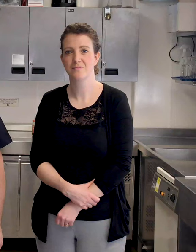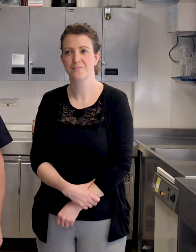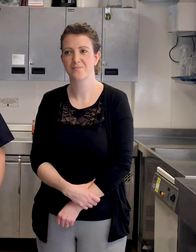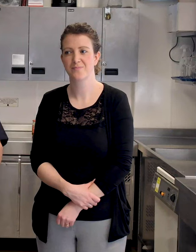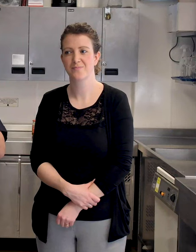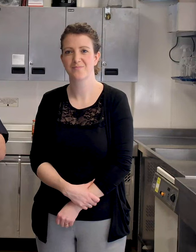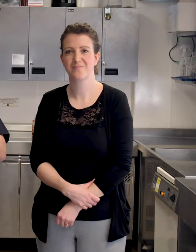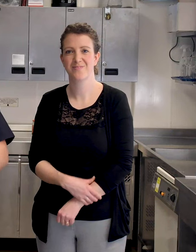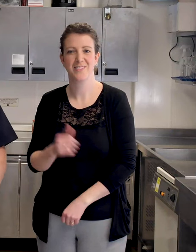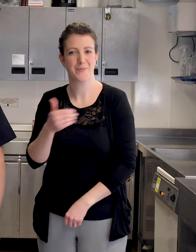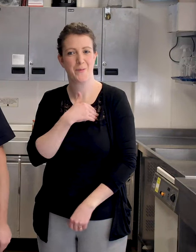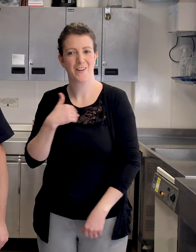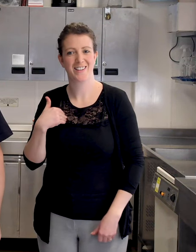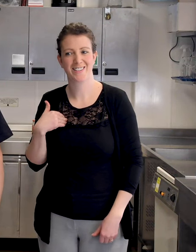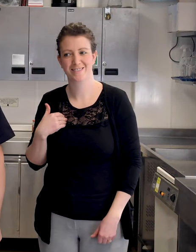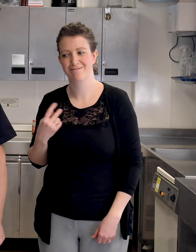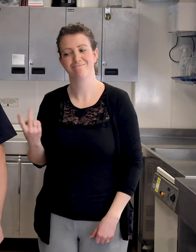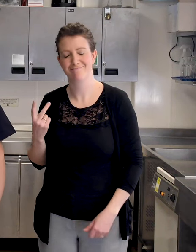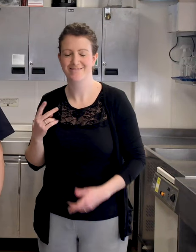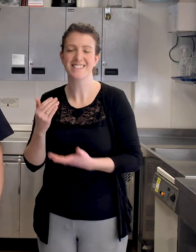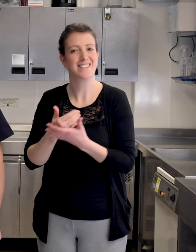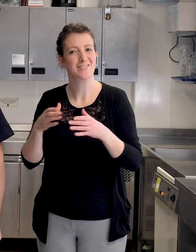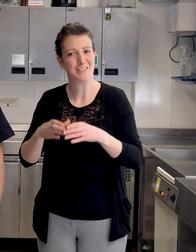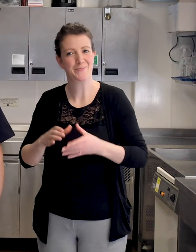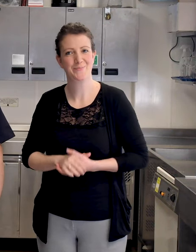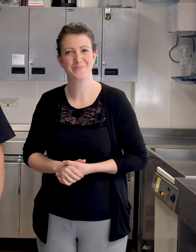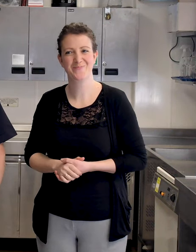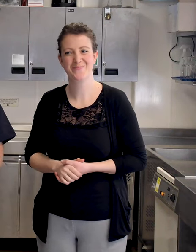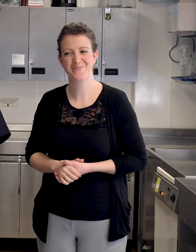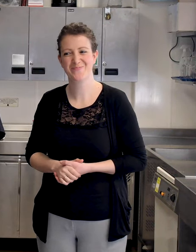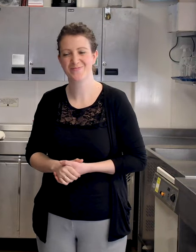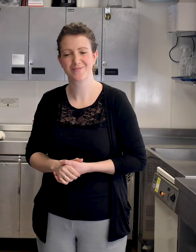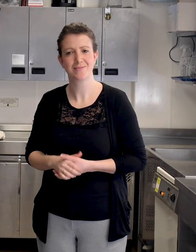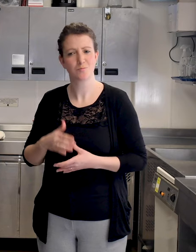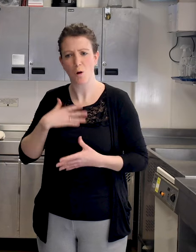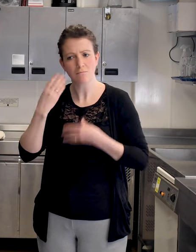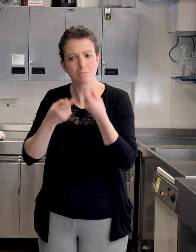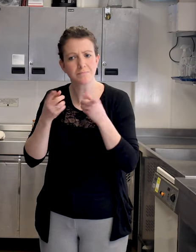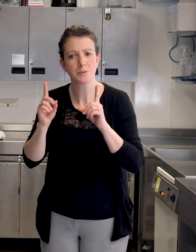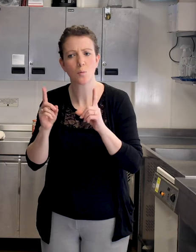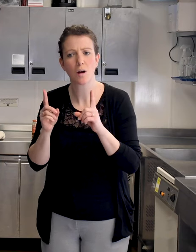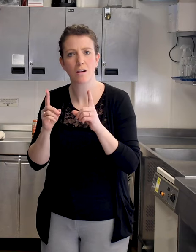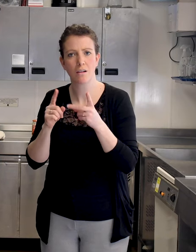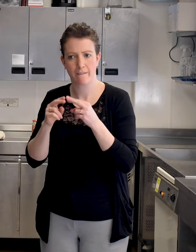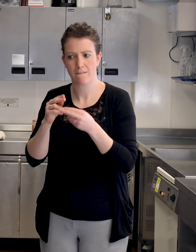Morning everybody safety team again, just talk about what happens if a pan does